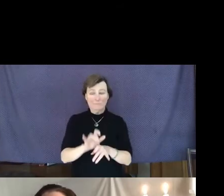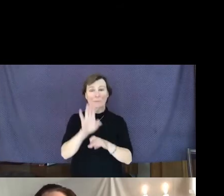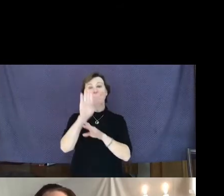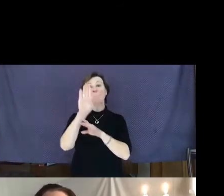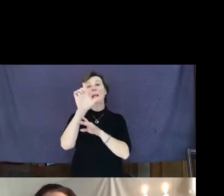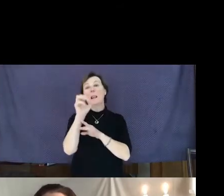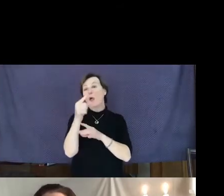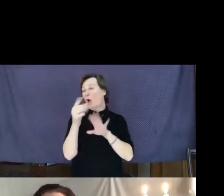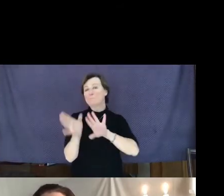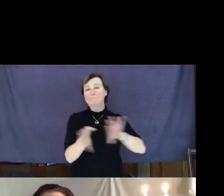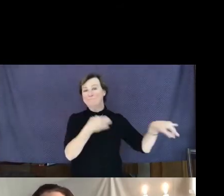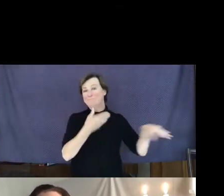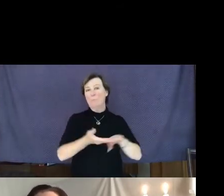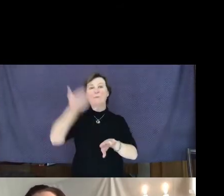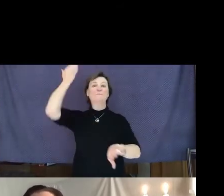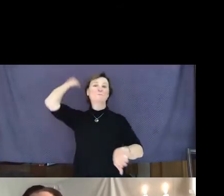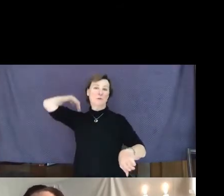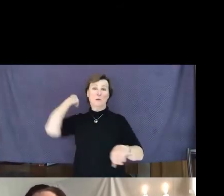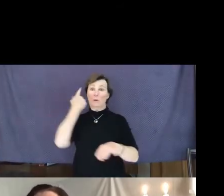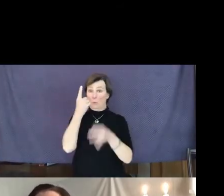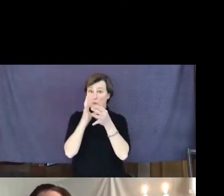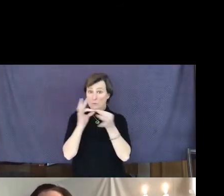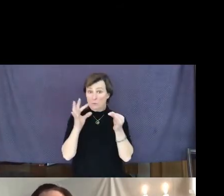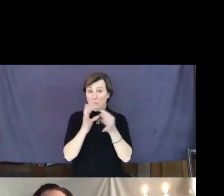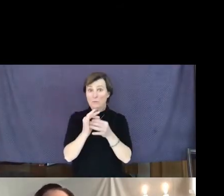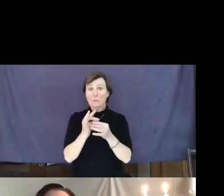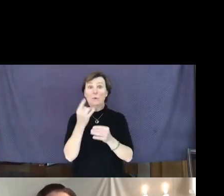One story was told only because the recipient